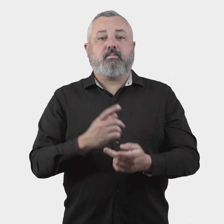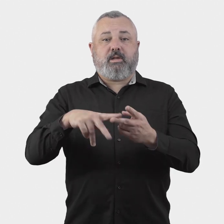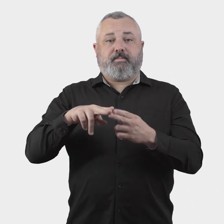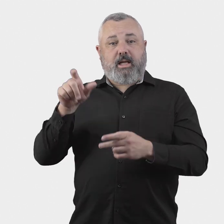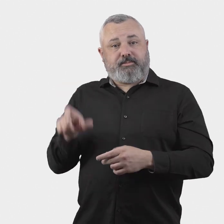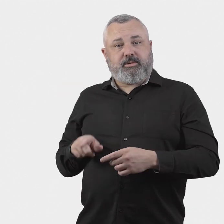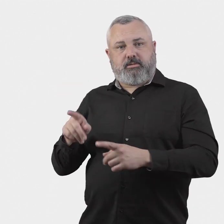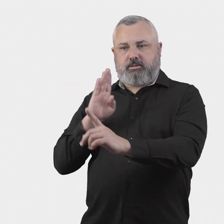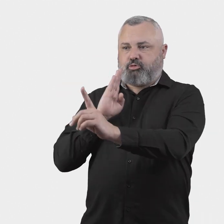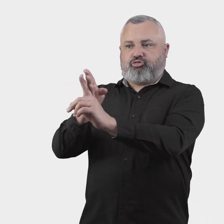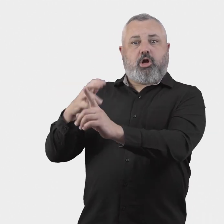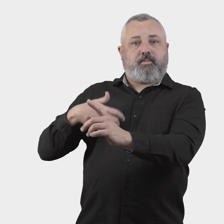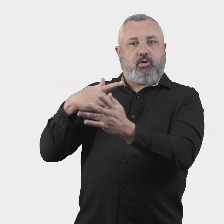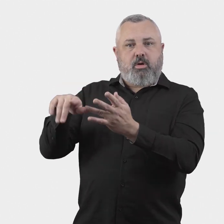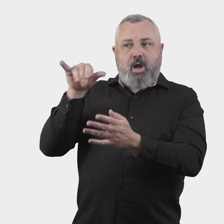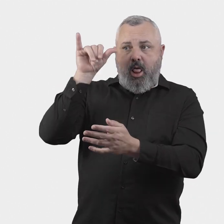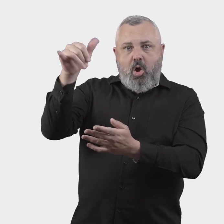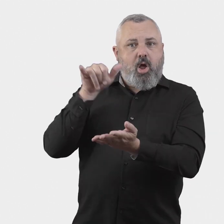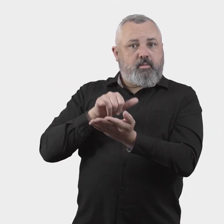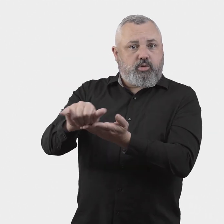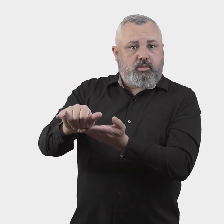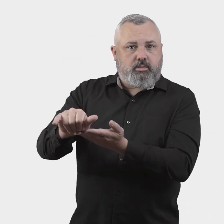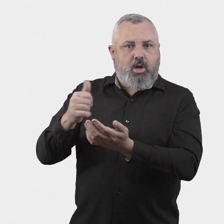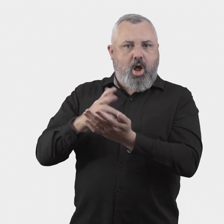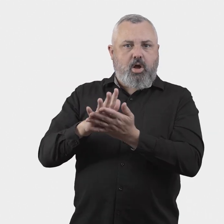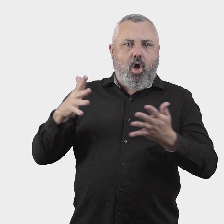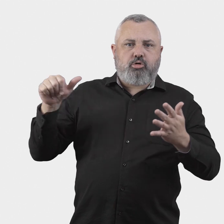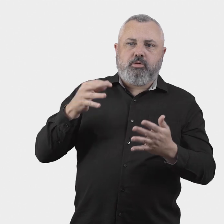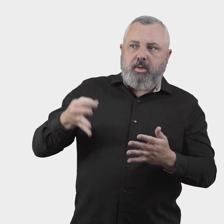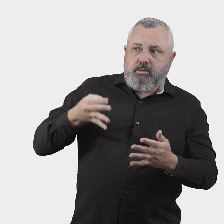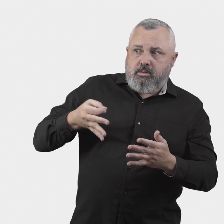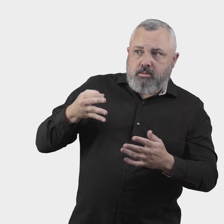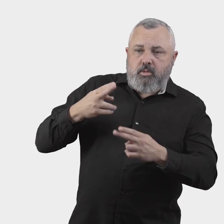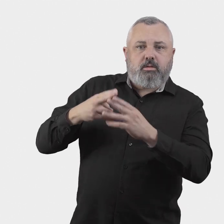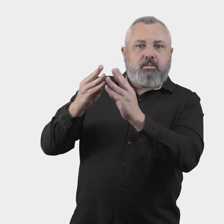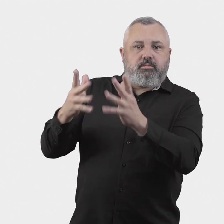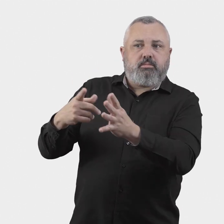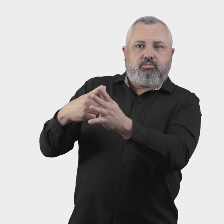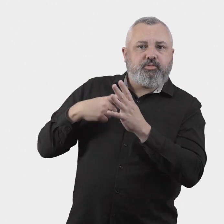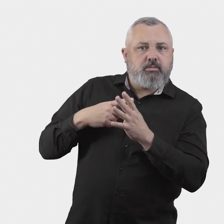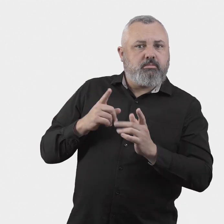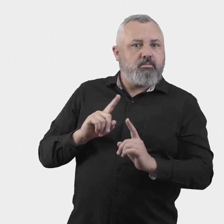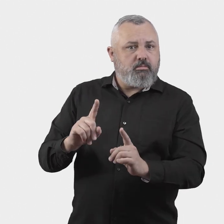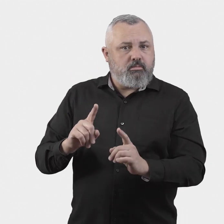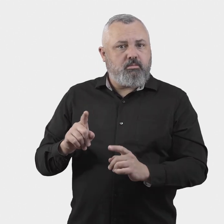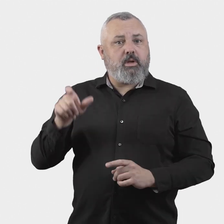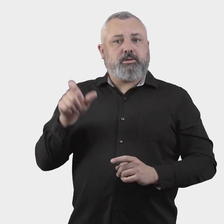17. How much time should an airline or airport have to resolve a complaint, before the complaint is